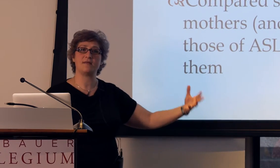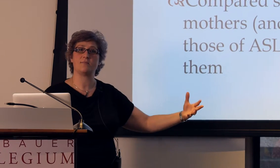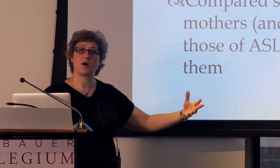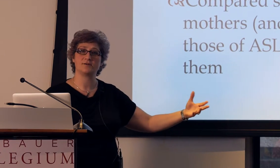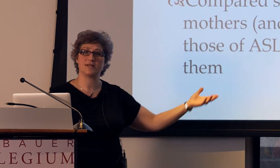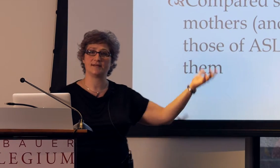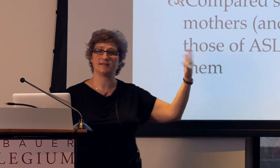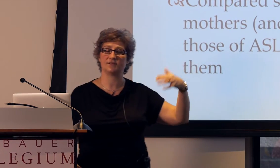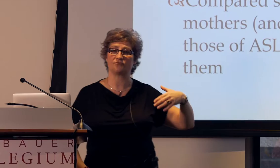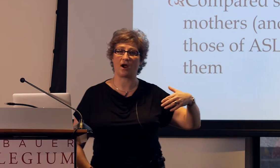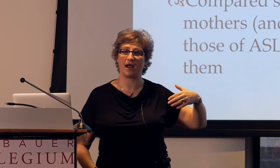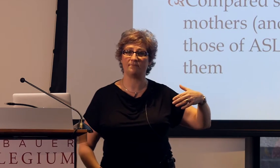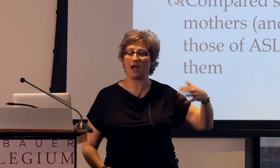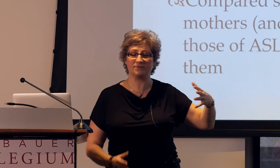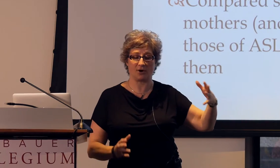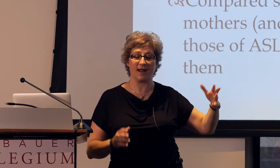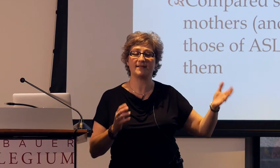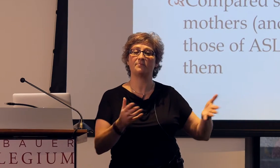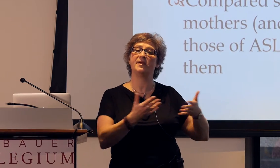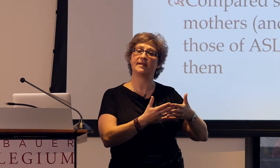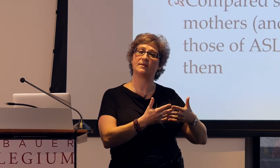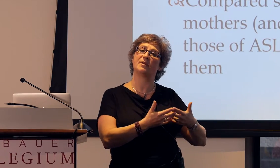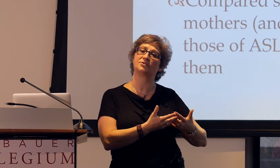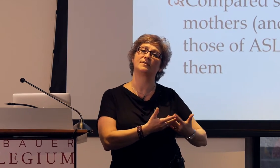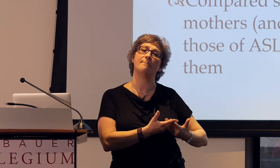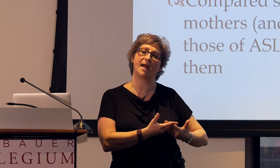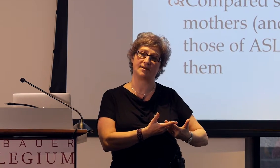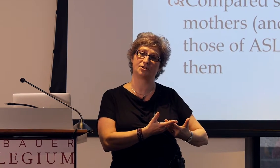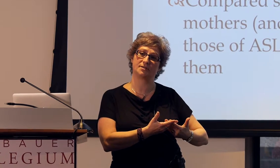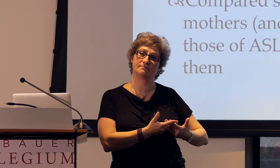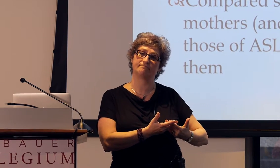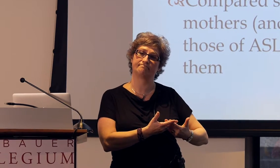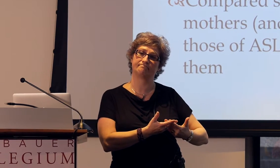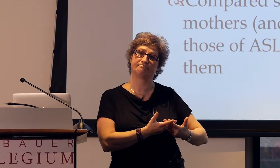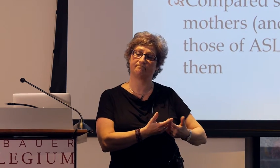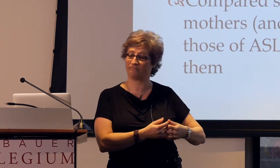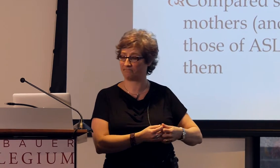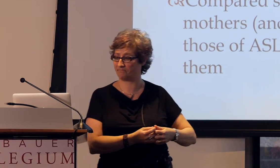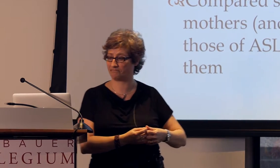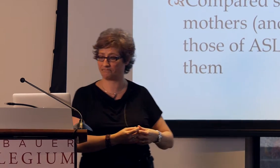and then their partners had to describe, I'm sorry, had to pick the picture that matched.